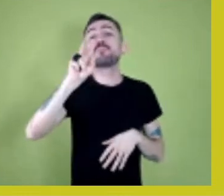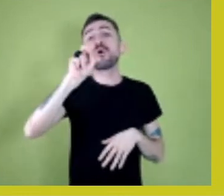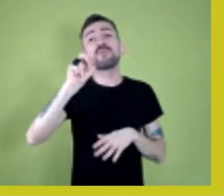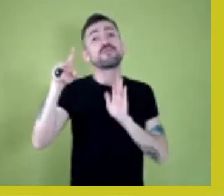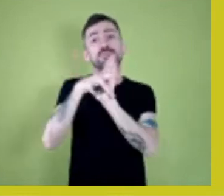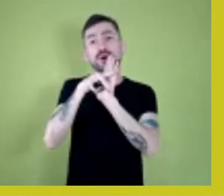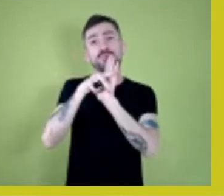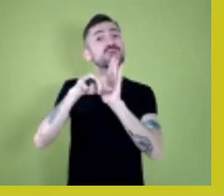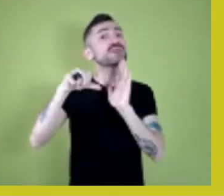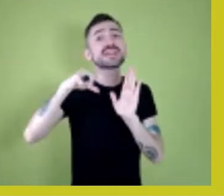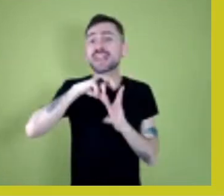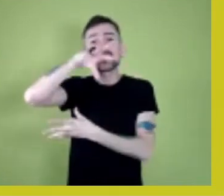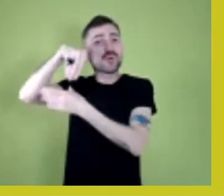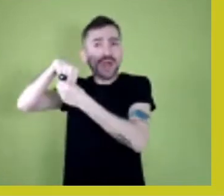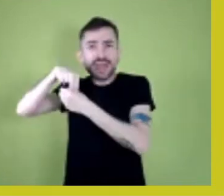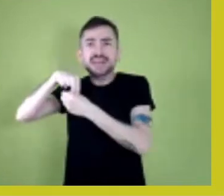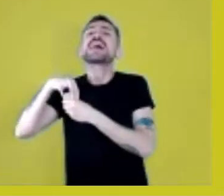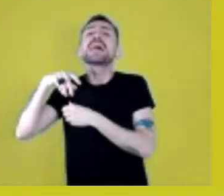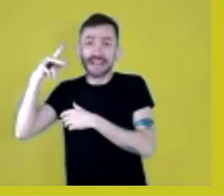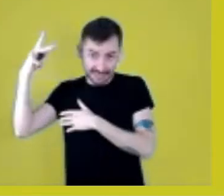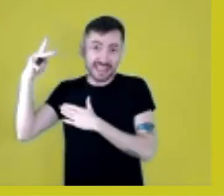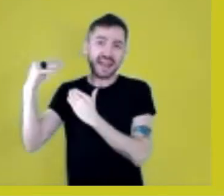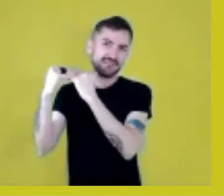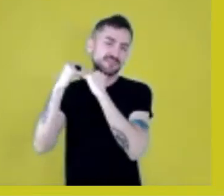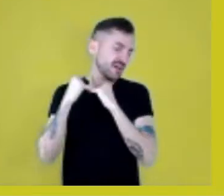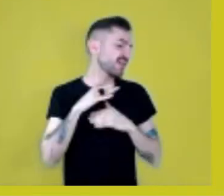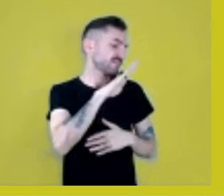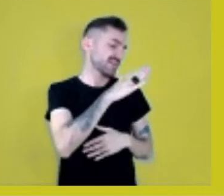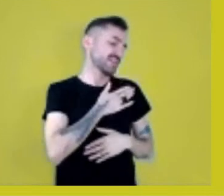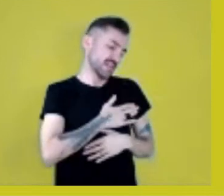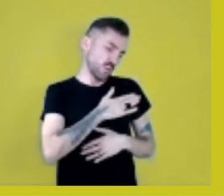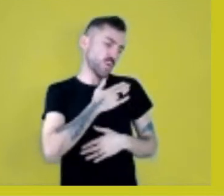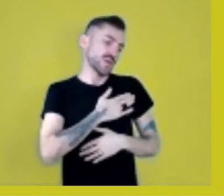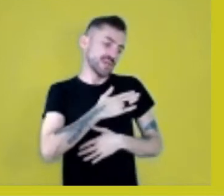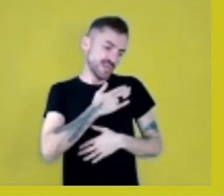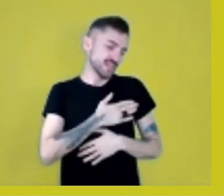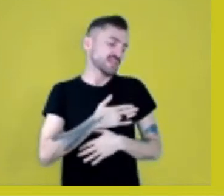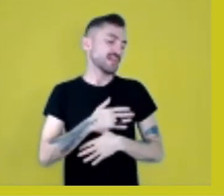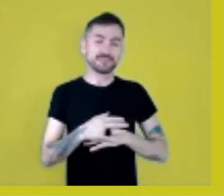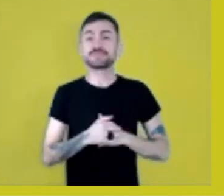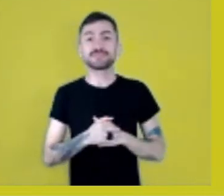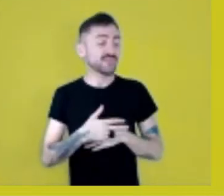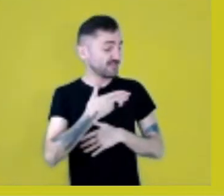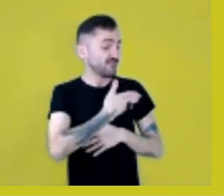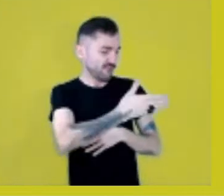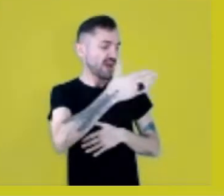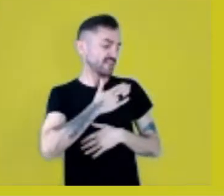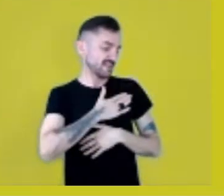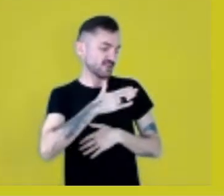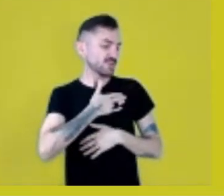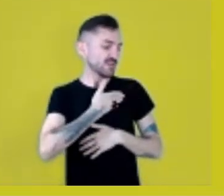But she’d say, “Don’t worry, though. You’re going to the university